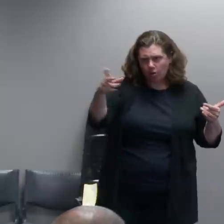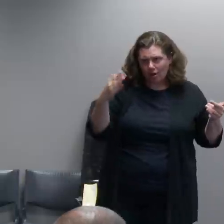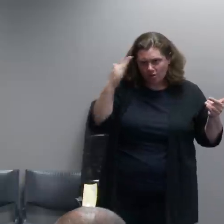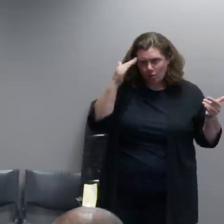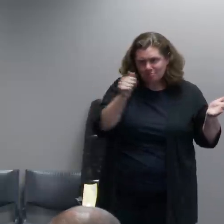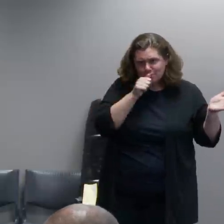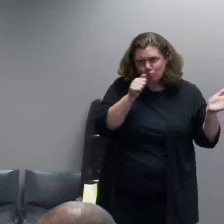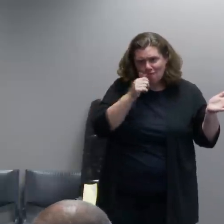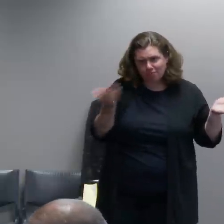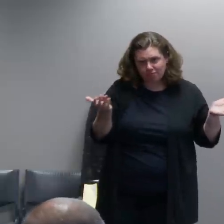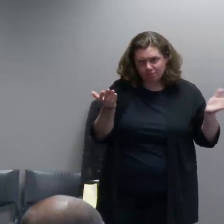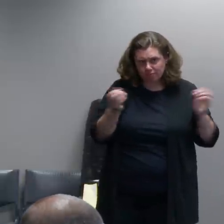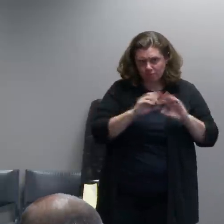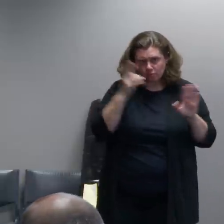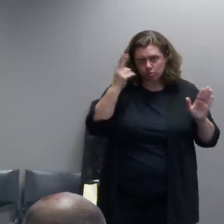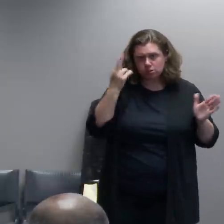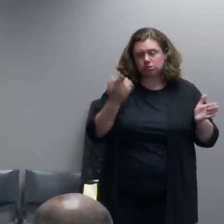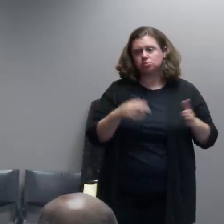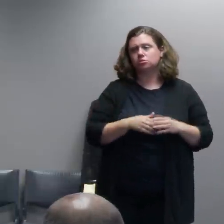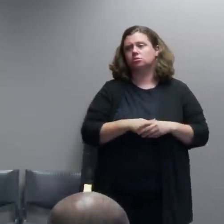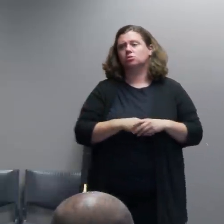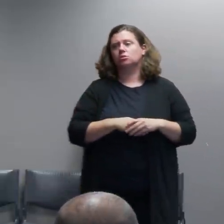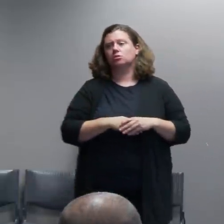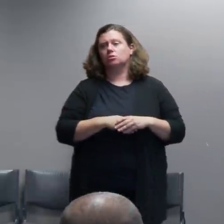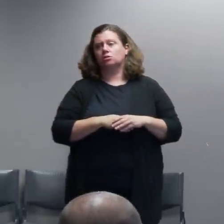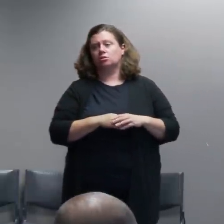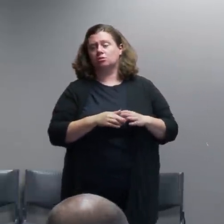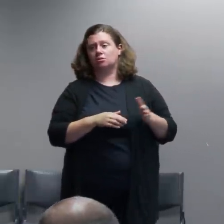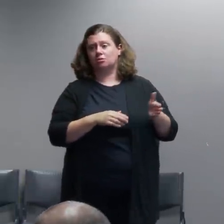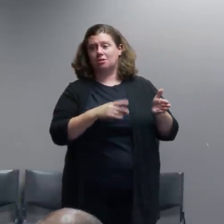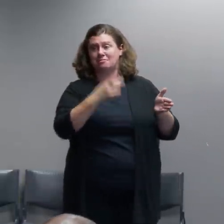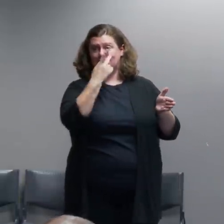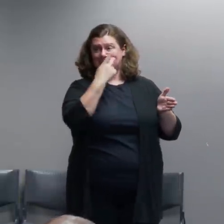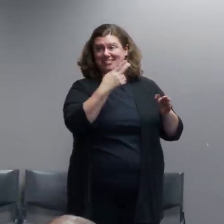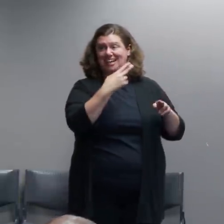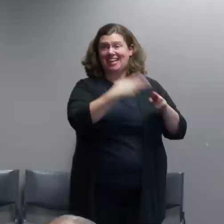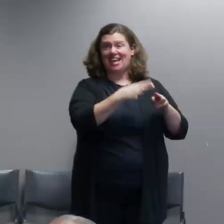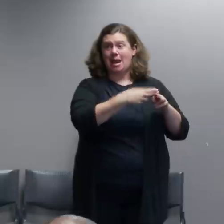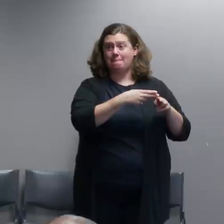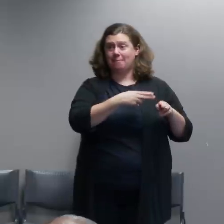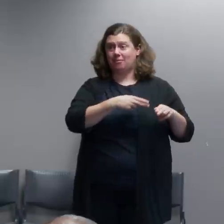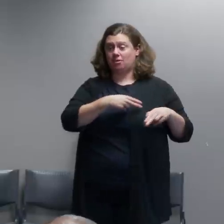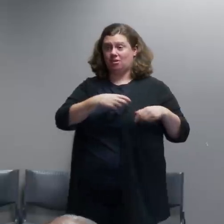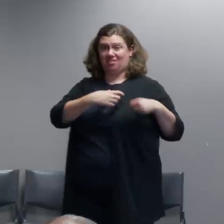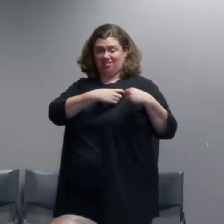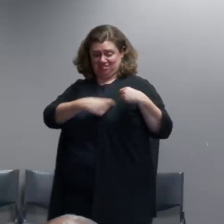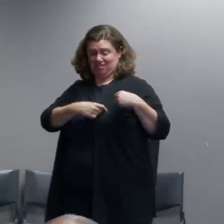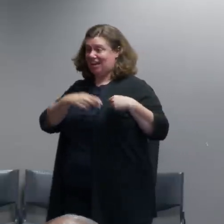we made the switch away from name tags on police officers to personnel numbers,